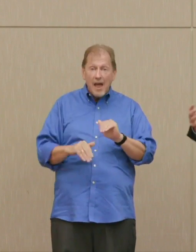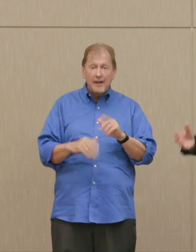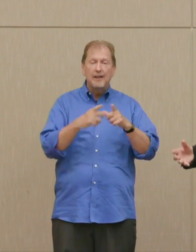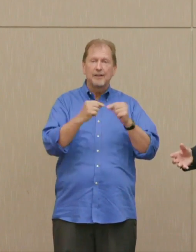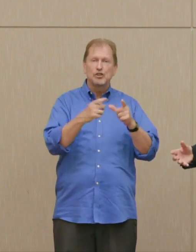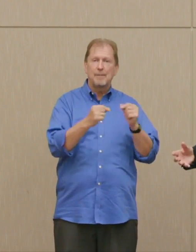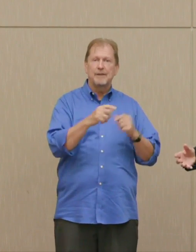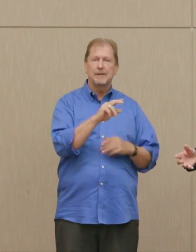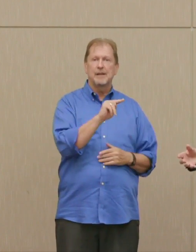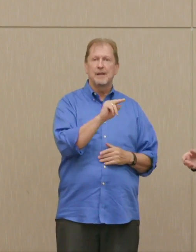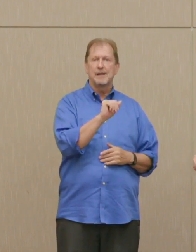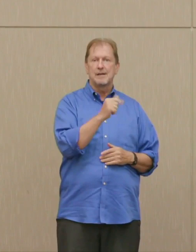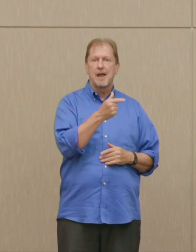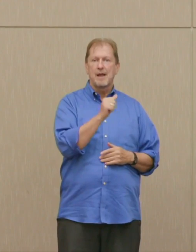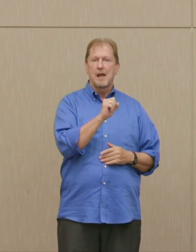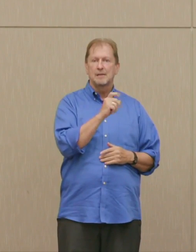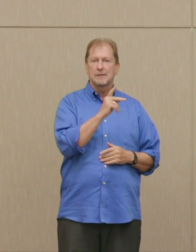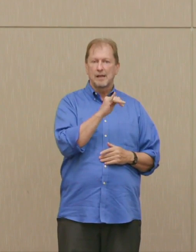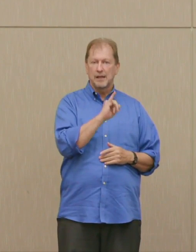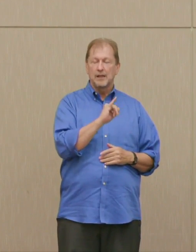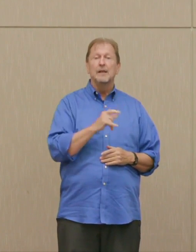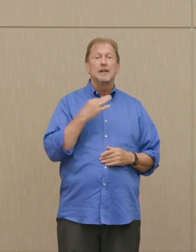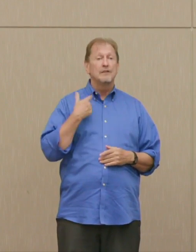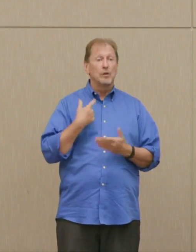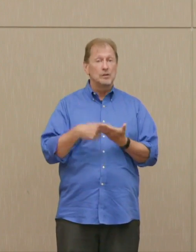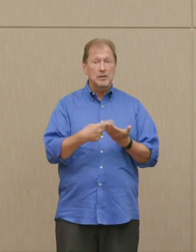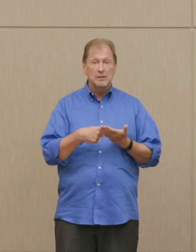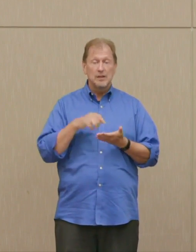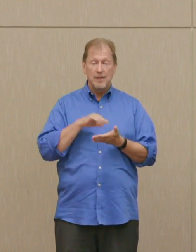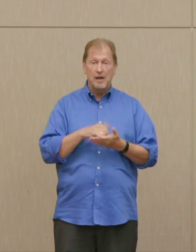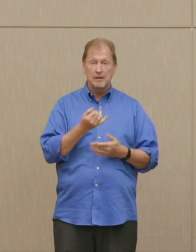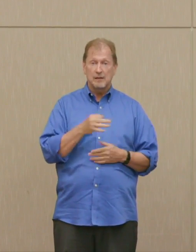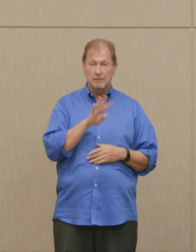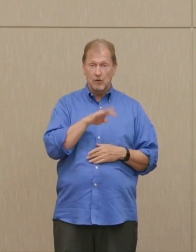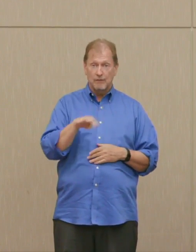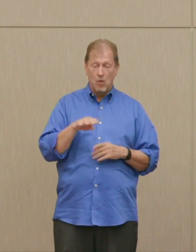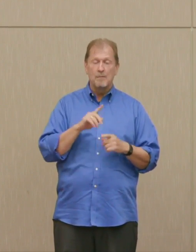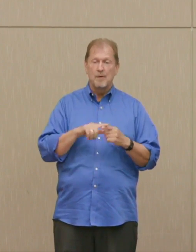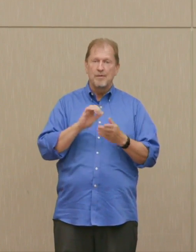Had we discussed that in 1944, and Szilard knew that's where it was going, all of the